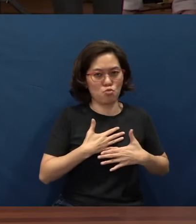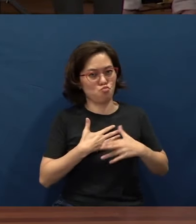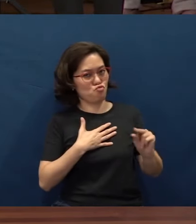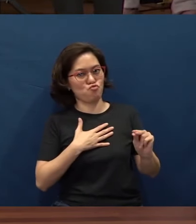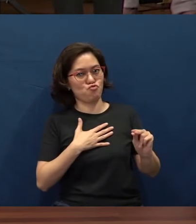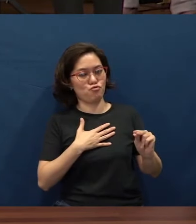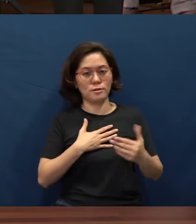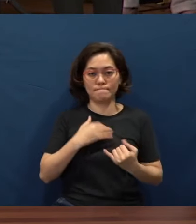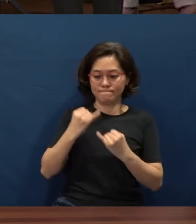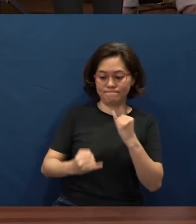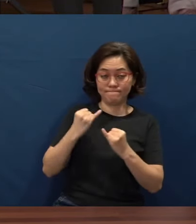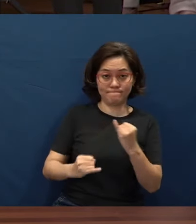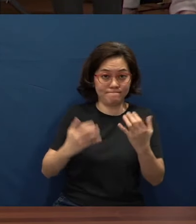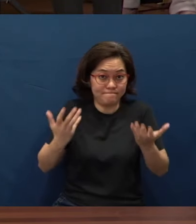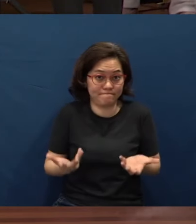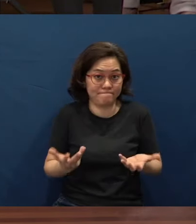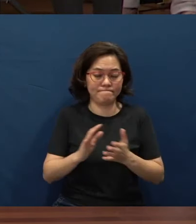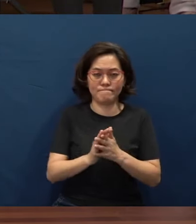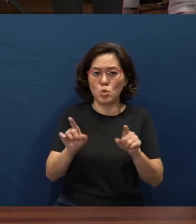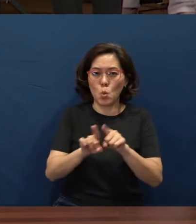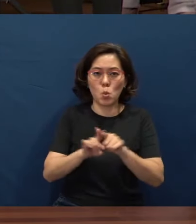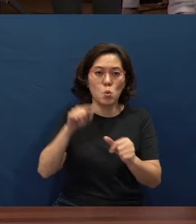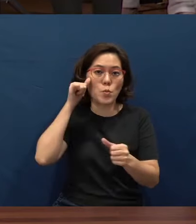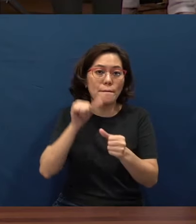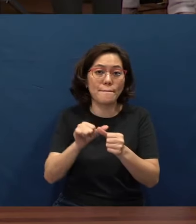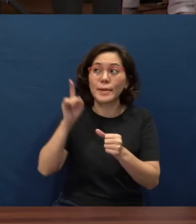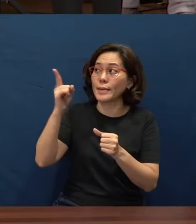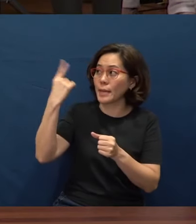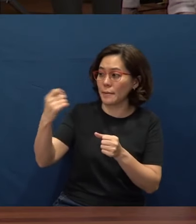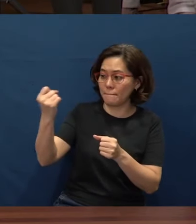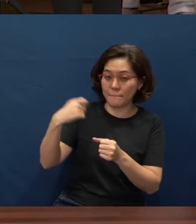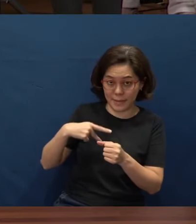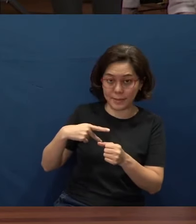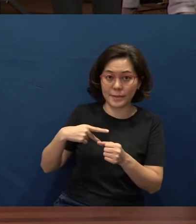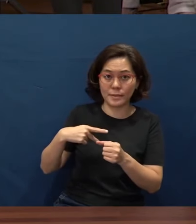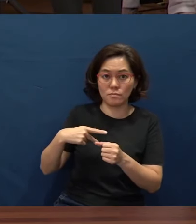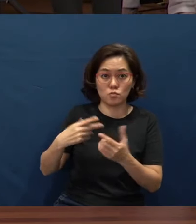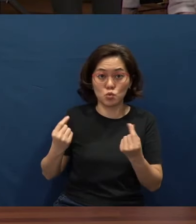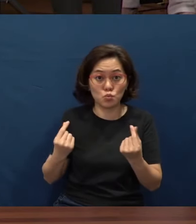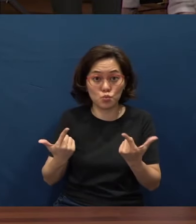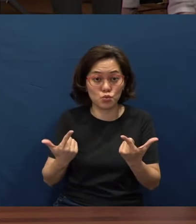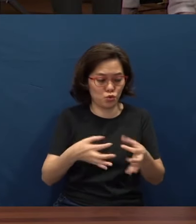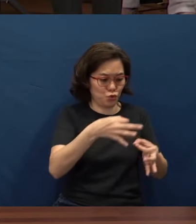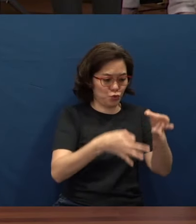And lastly also, to remember that He will return to judge and to restore this